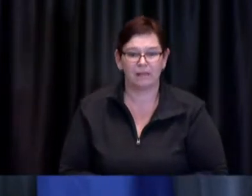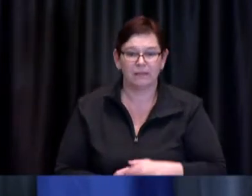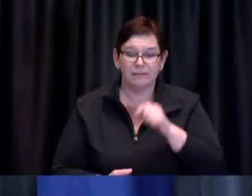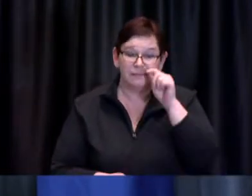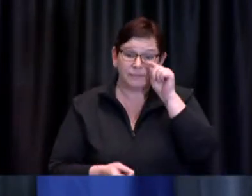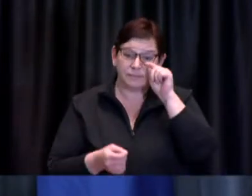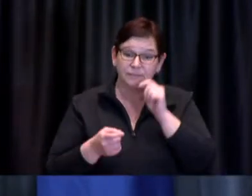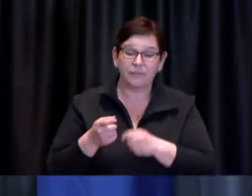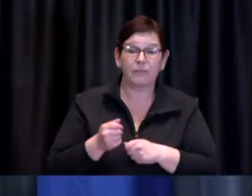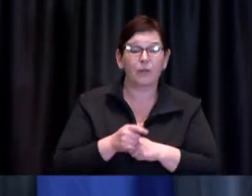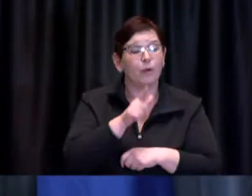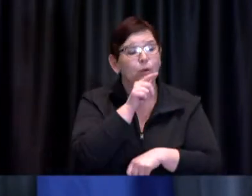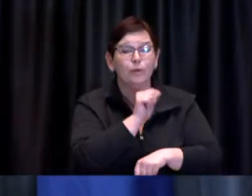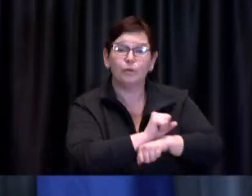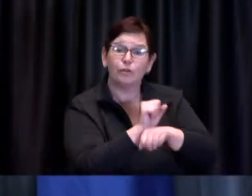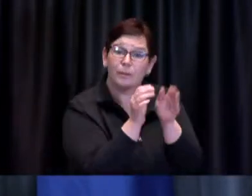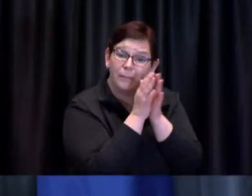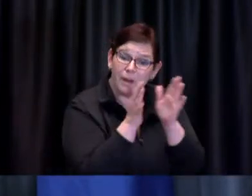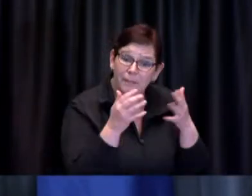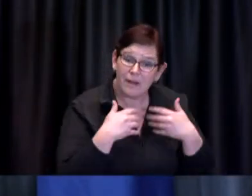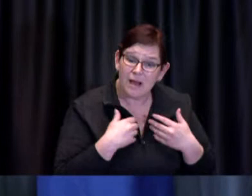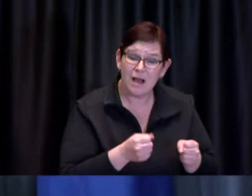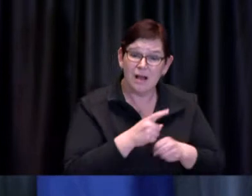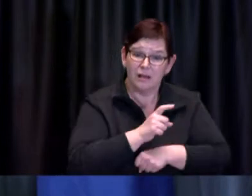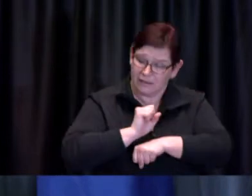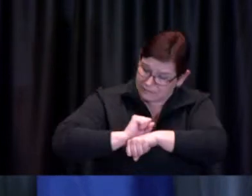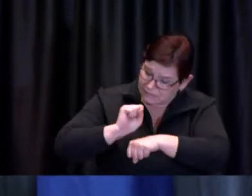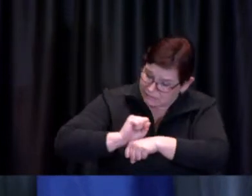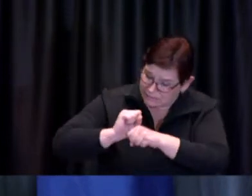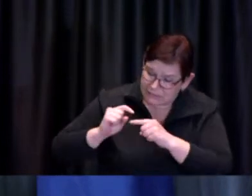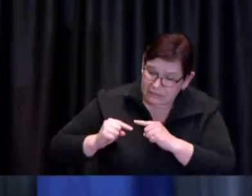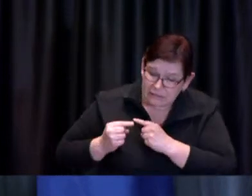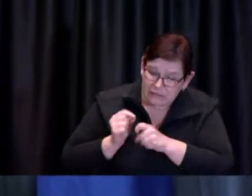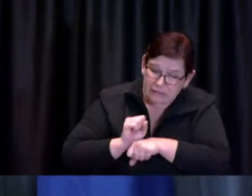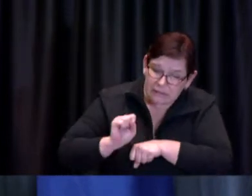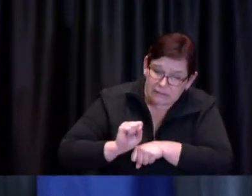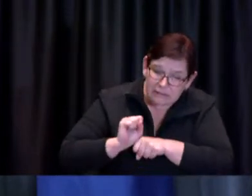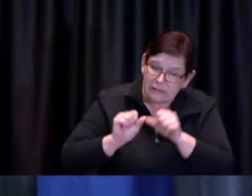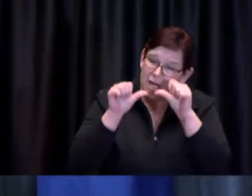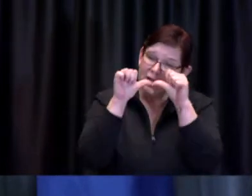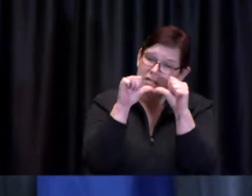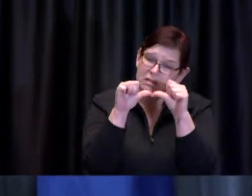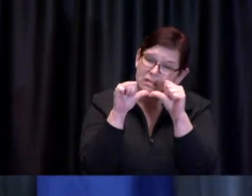are working tirelessly alongside you to prevent on-going transmission in the community,